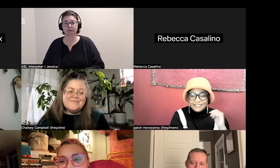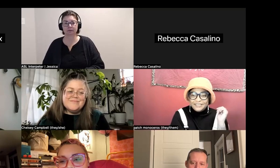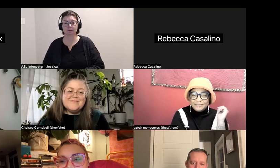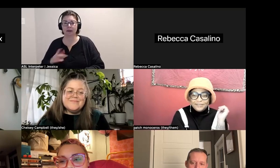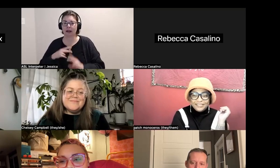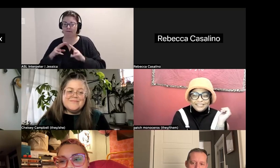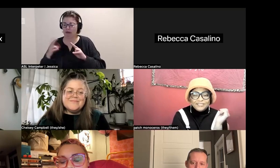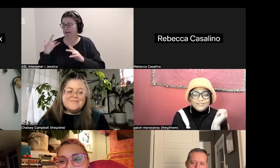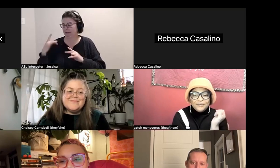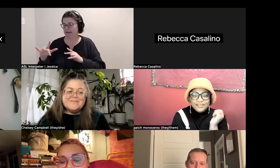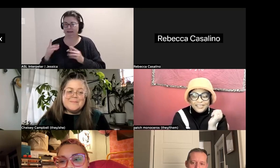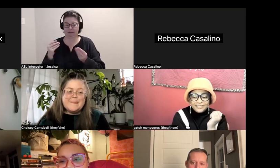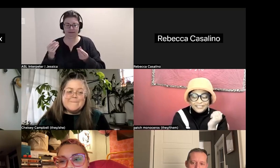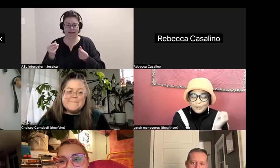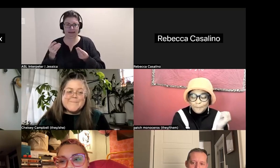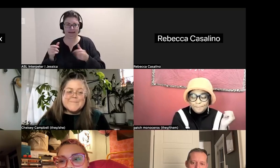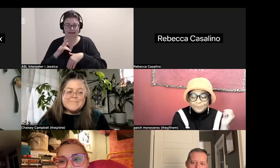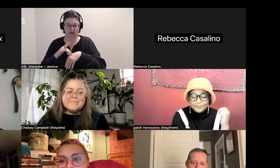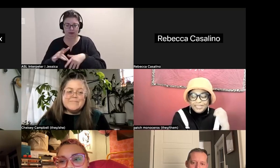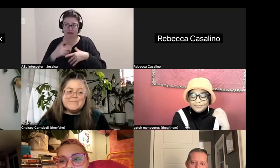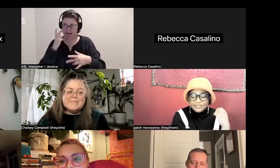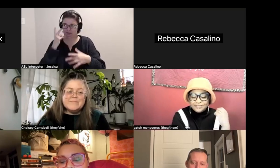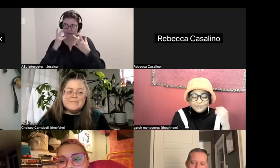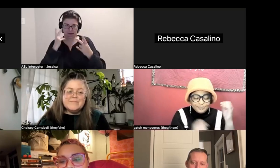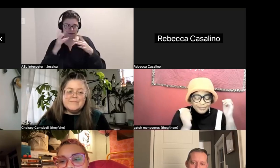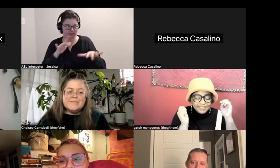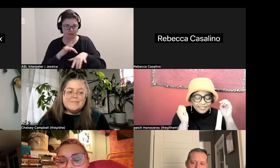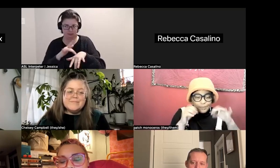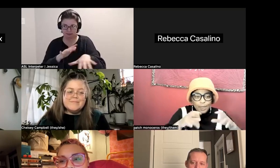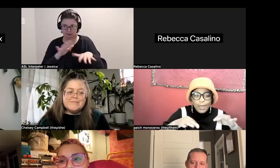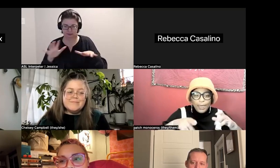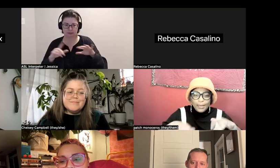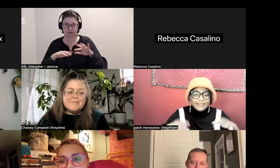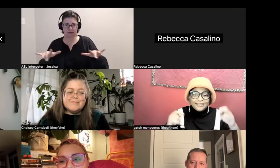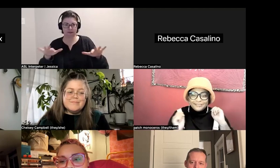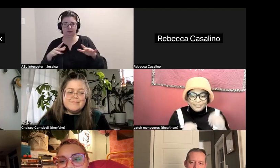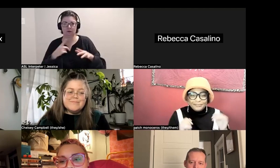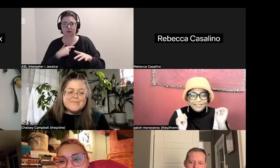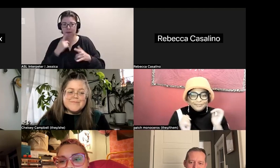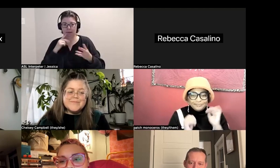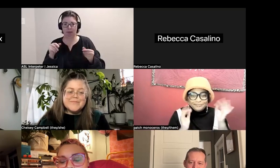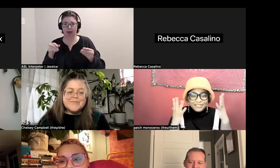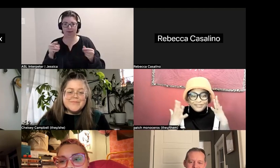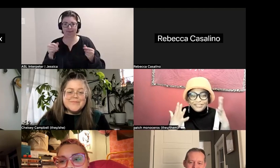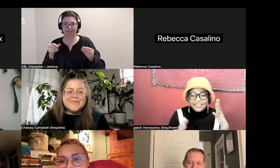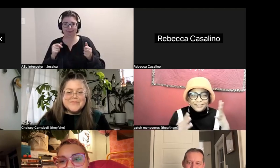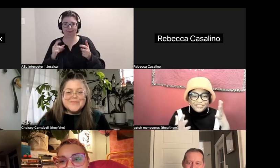and I'm very like sensory aware and so being able to *silly noise* like put in my sensory like energies